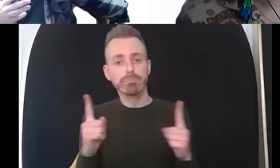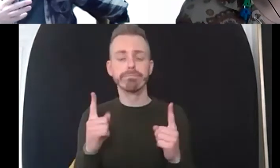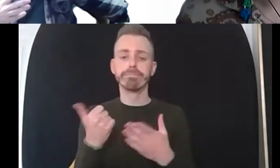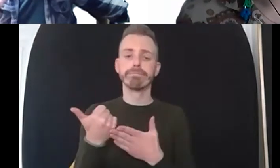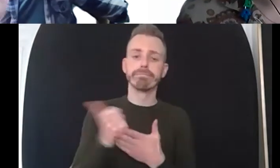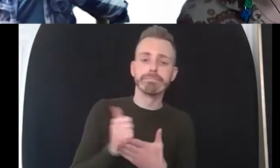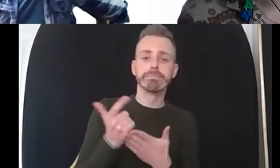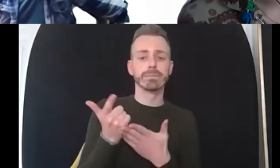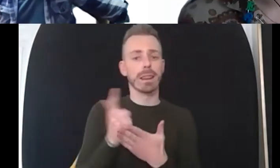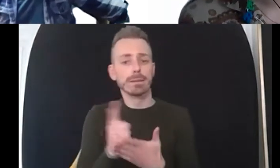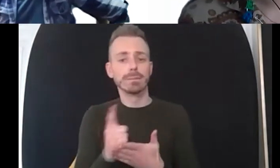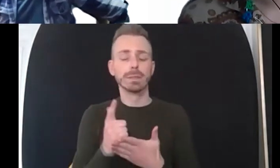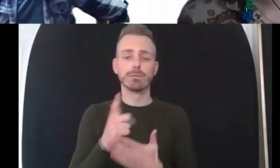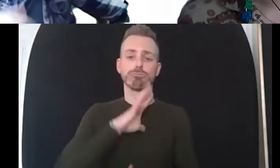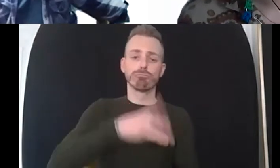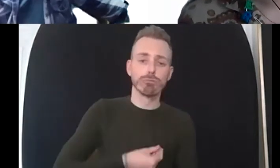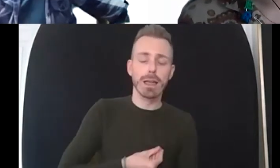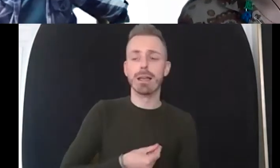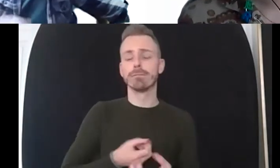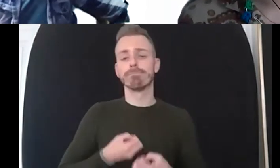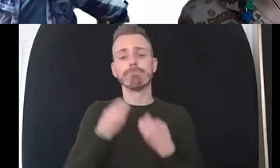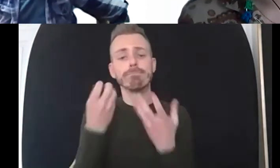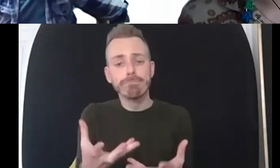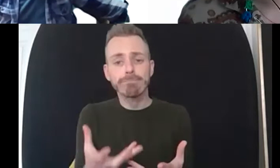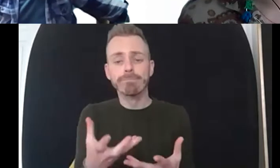don't want that person living with them and that person they become homeless and